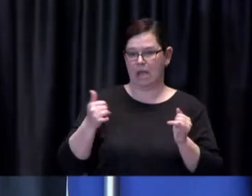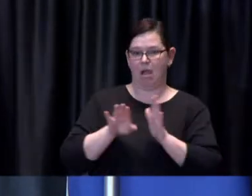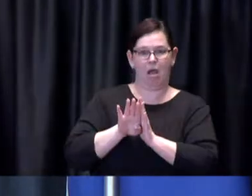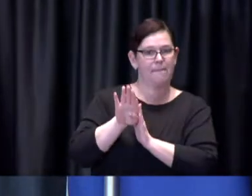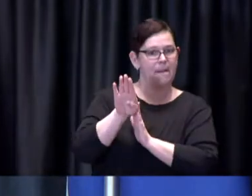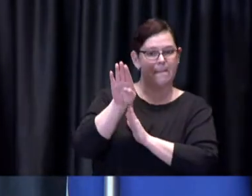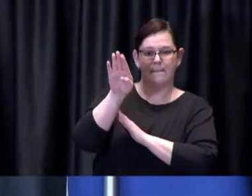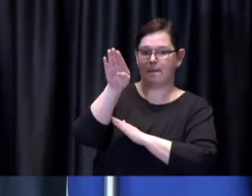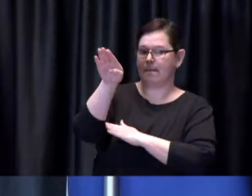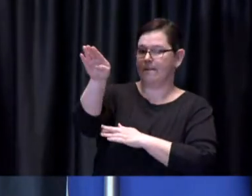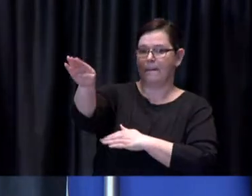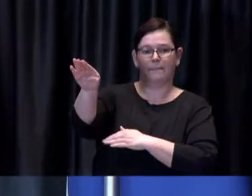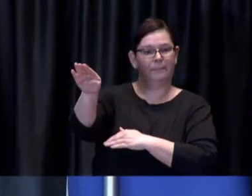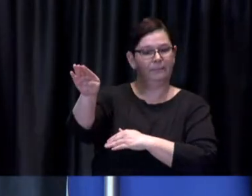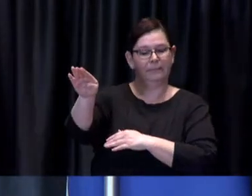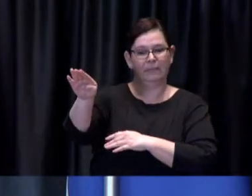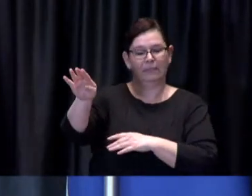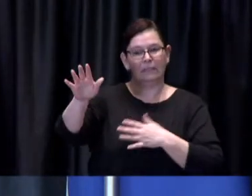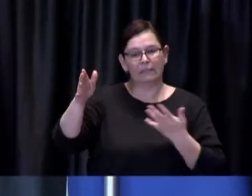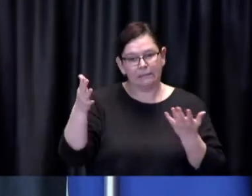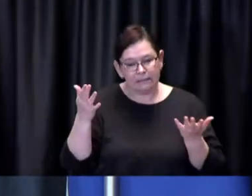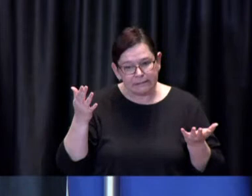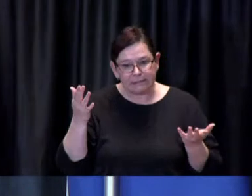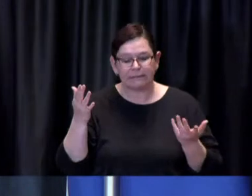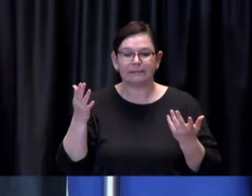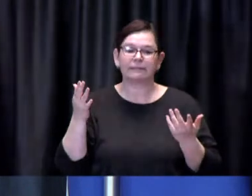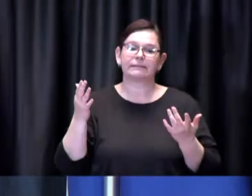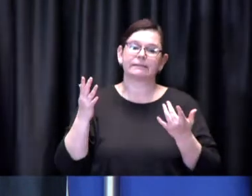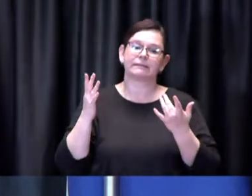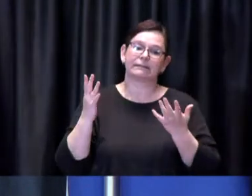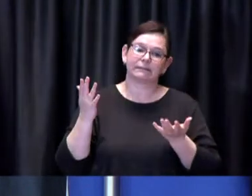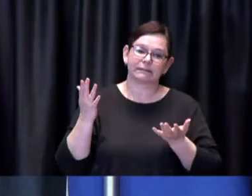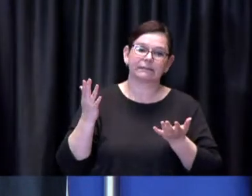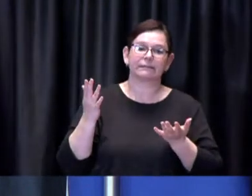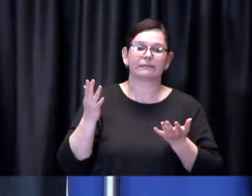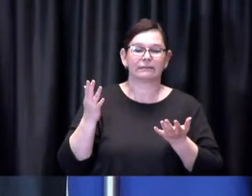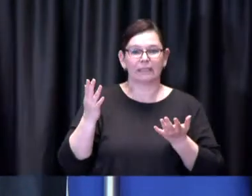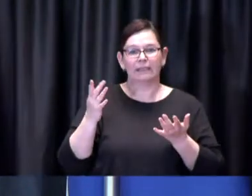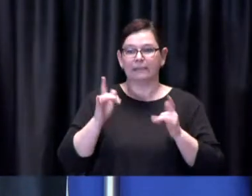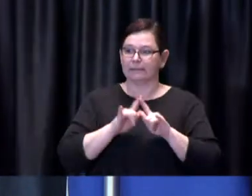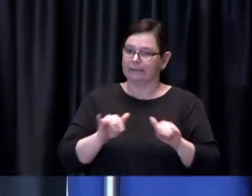same time we recognize that you know people are tired it's been a very difficult and long year